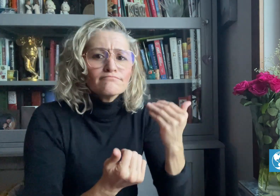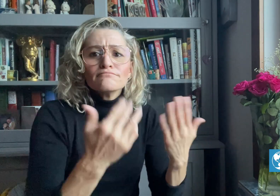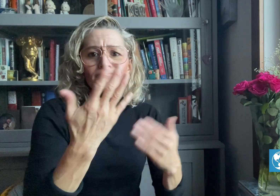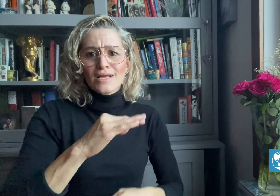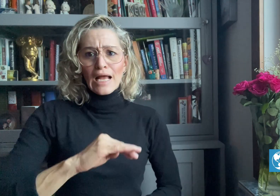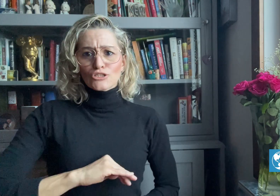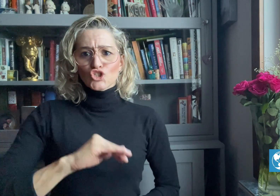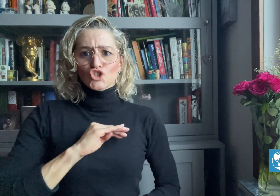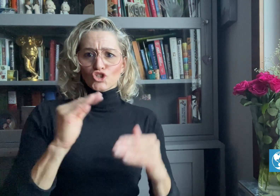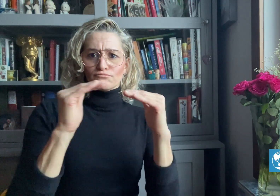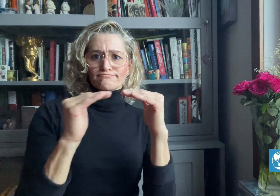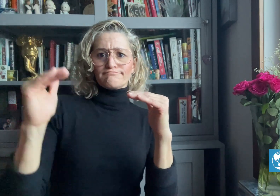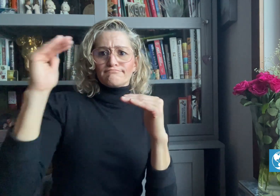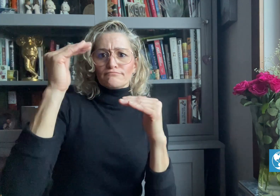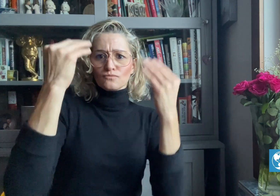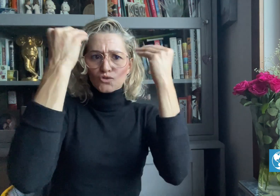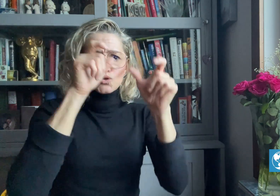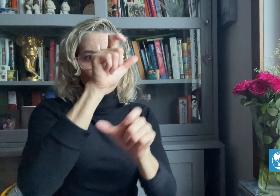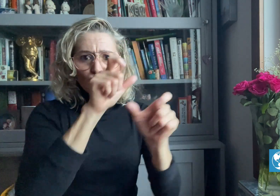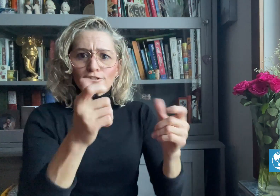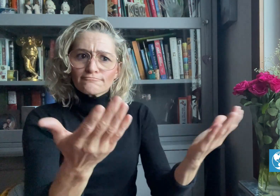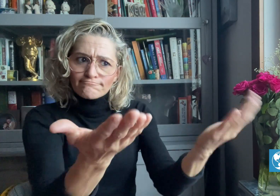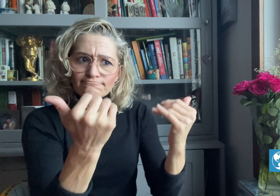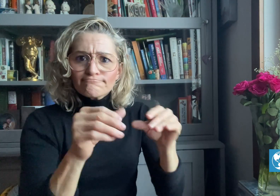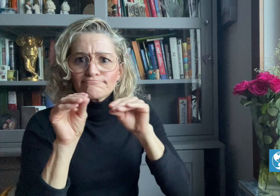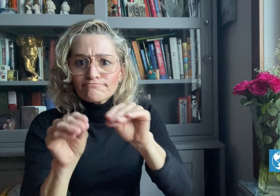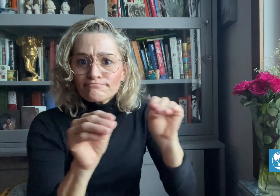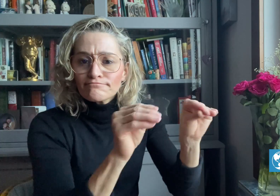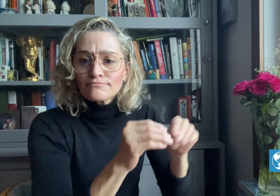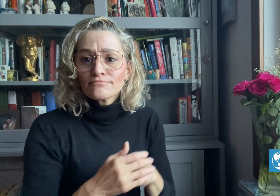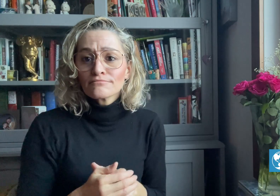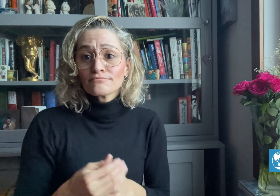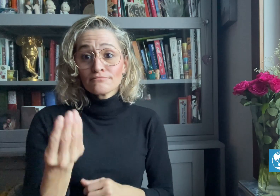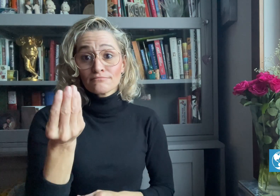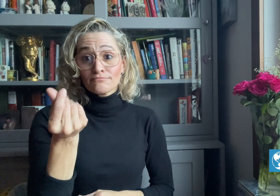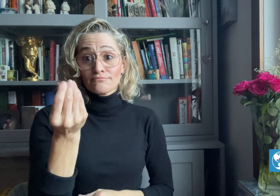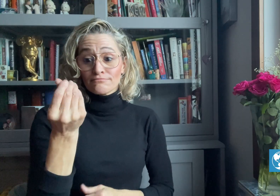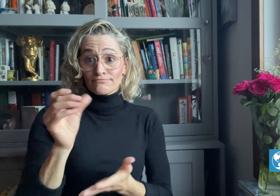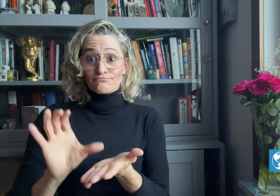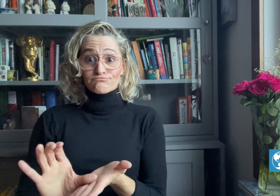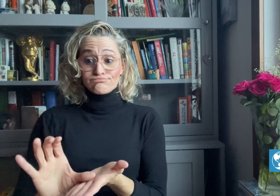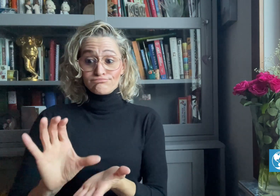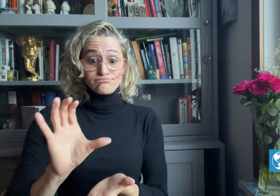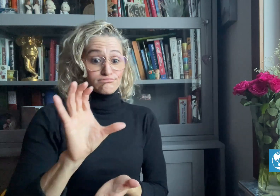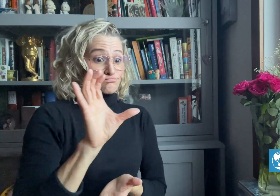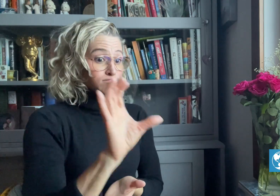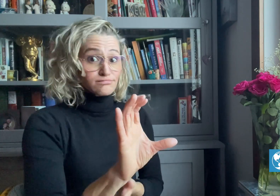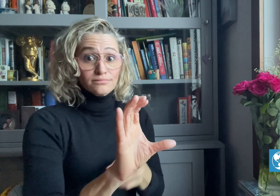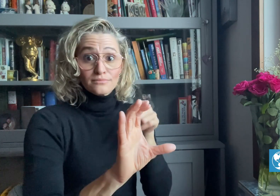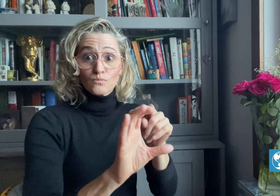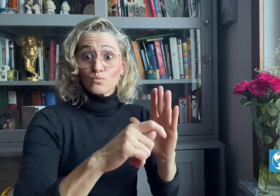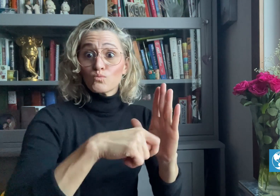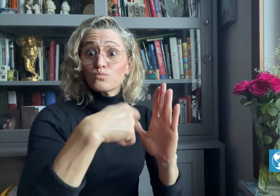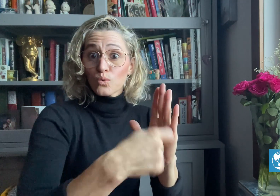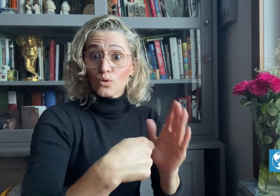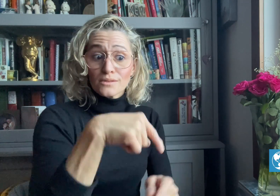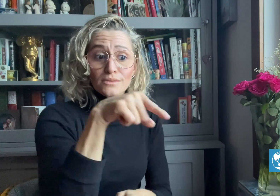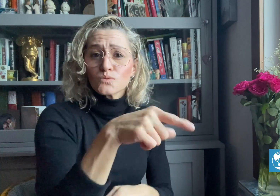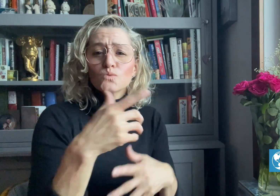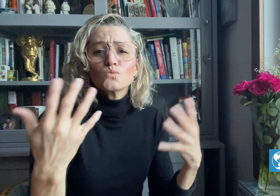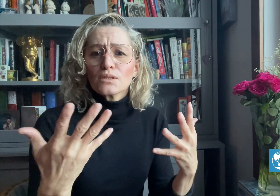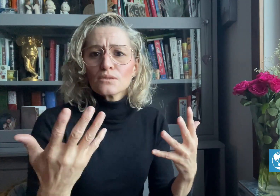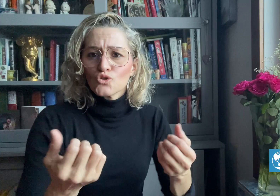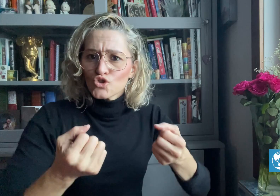project will go to training Deaf teachers, mentors, and caregivers